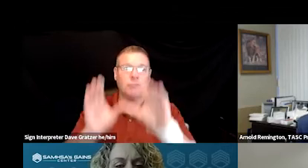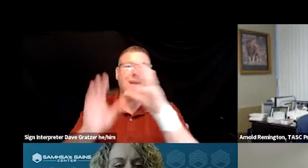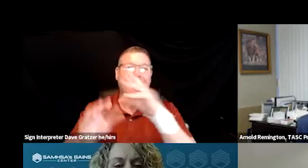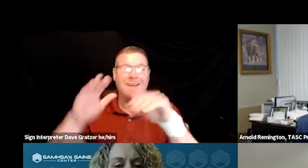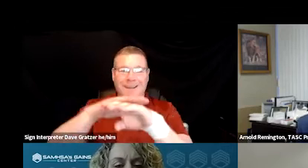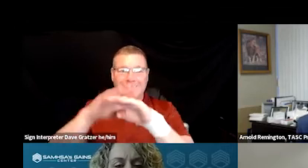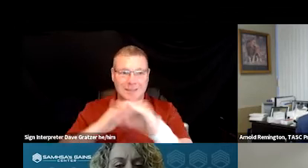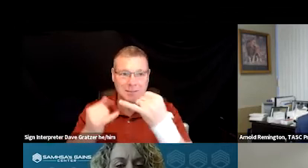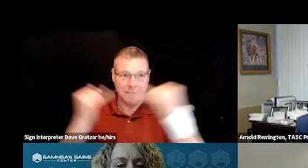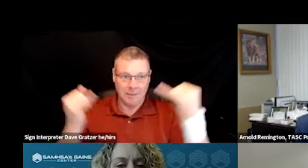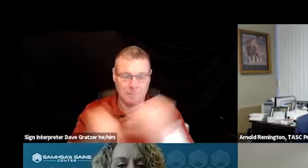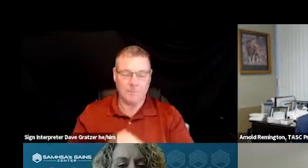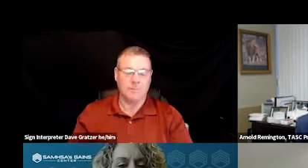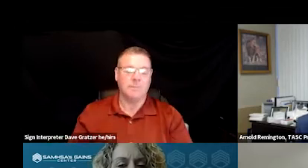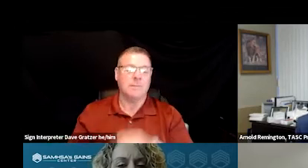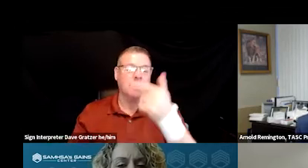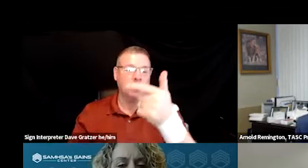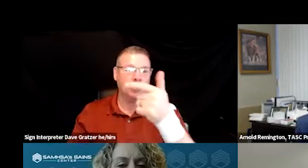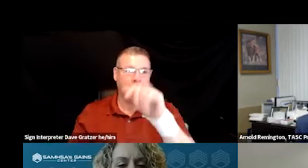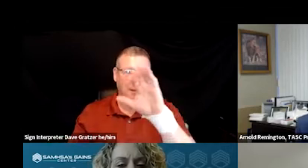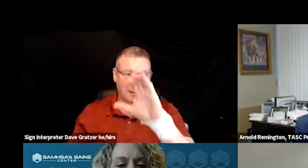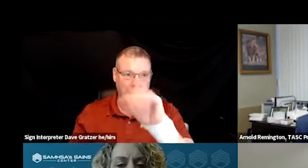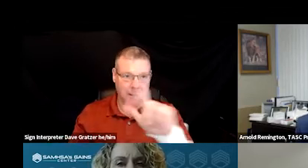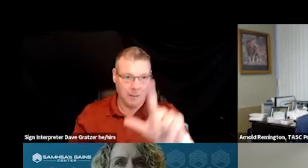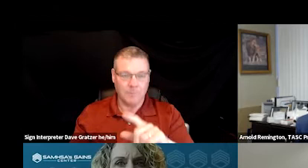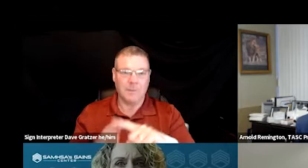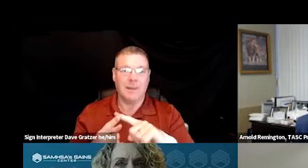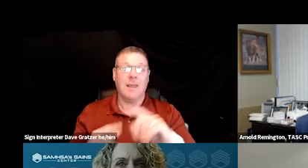So it's a crisis hub. On one hand, we're doing lots of different follow up